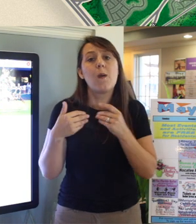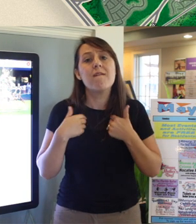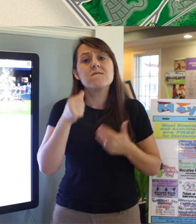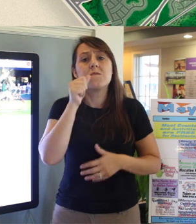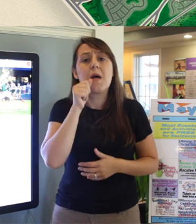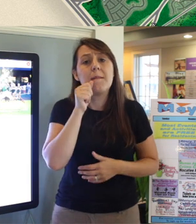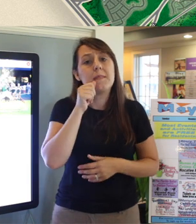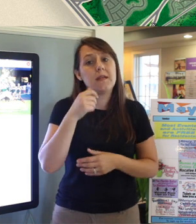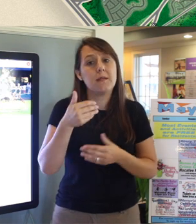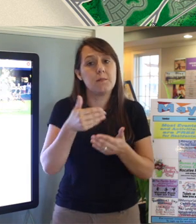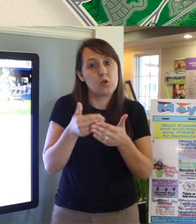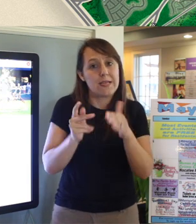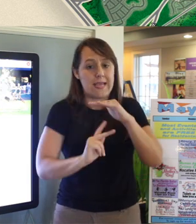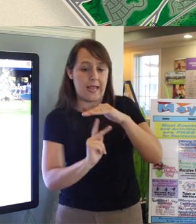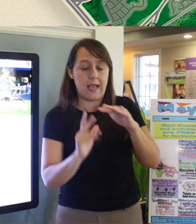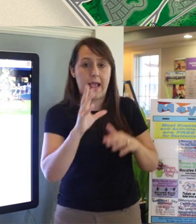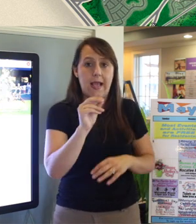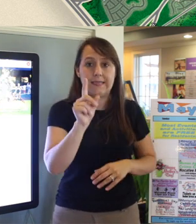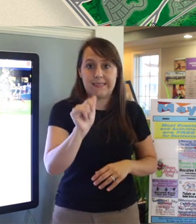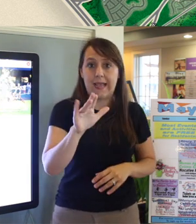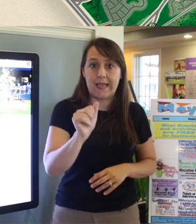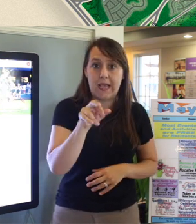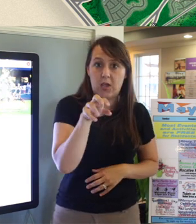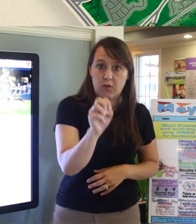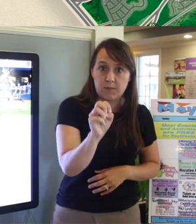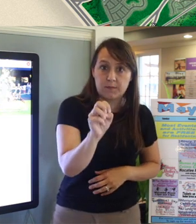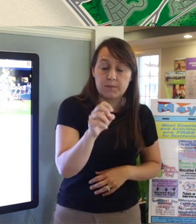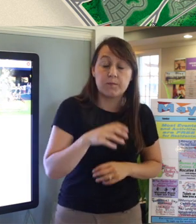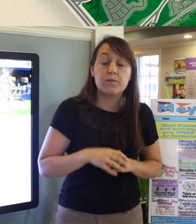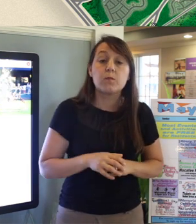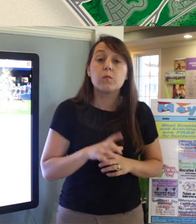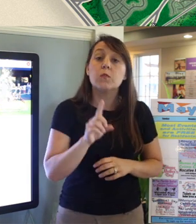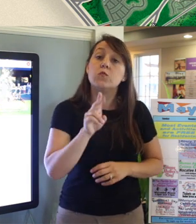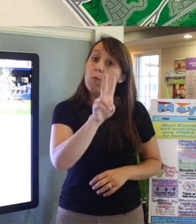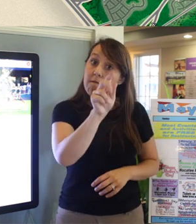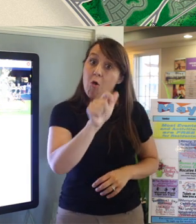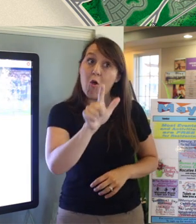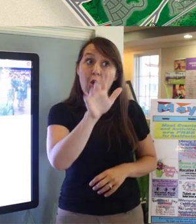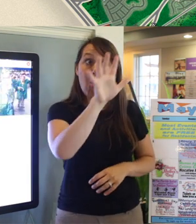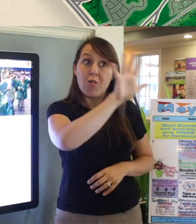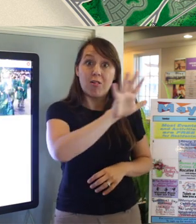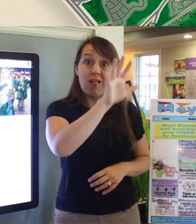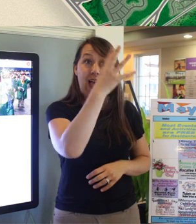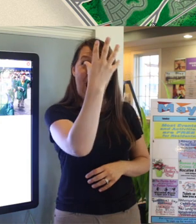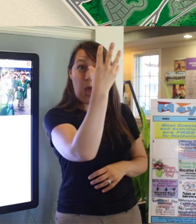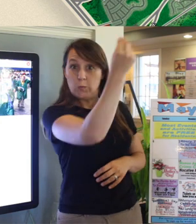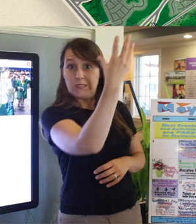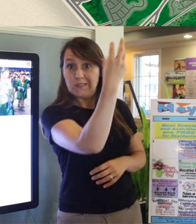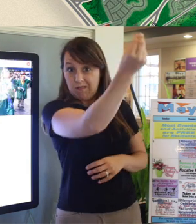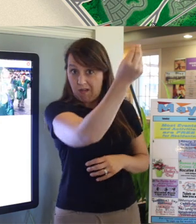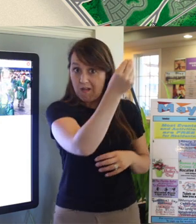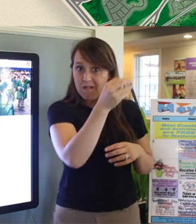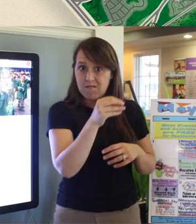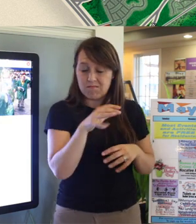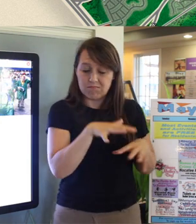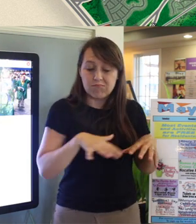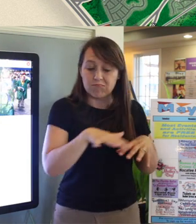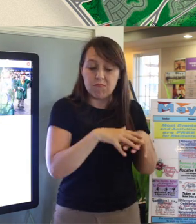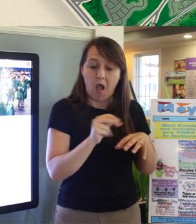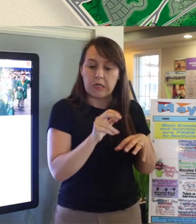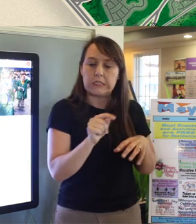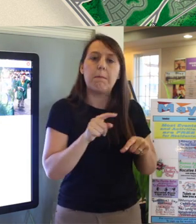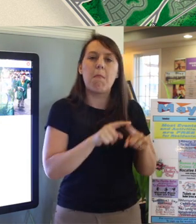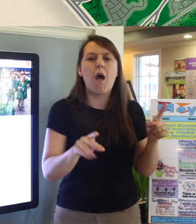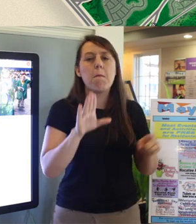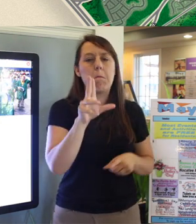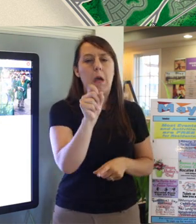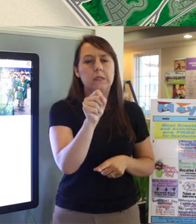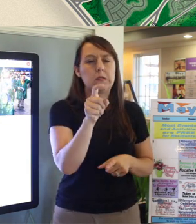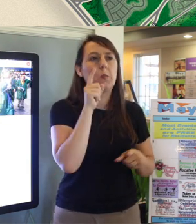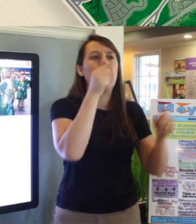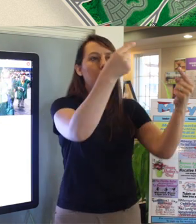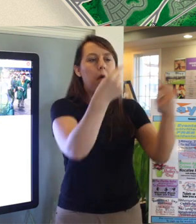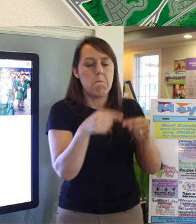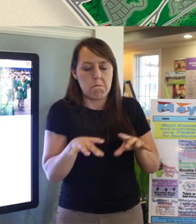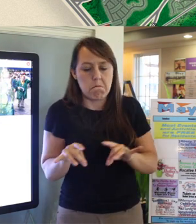For the Duval County Schools they're located outside of Nocatee however the buses do come in and get the kids